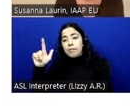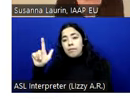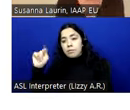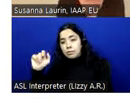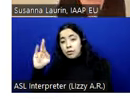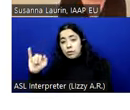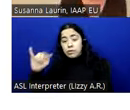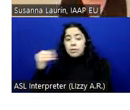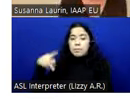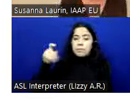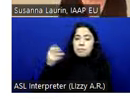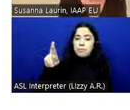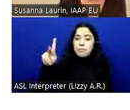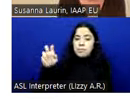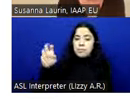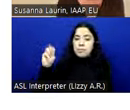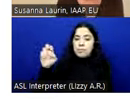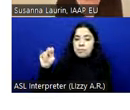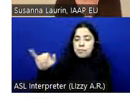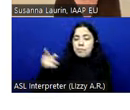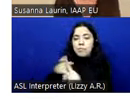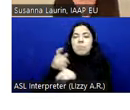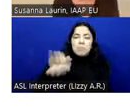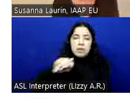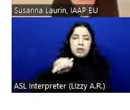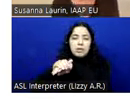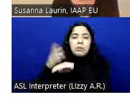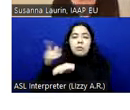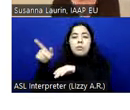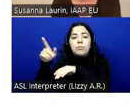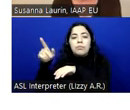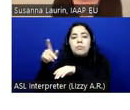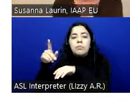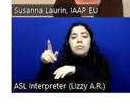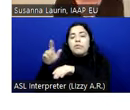Everyone welcome, of course. That is also free of charge. It's open for both members and nonmembers.